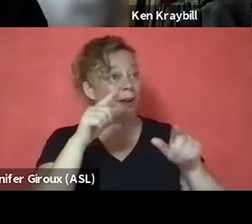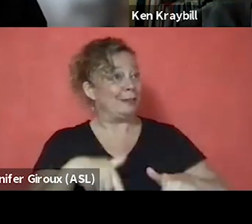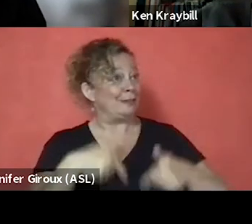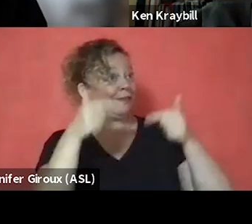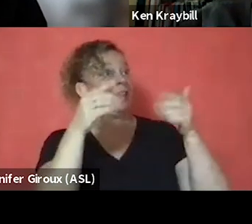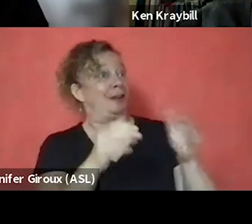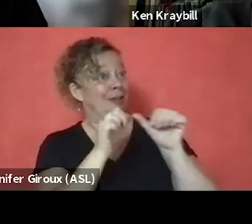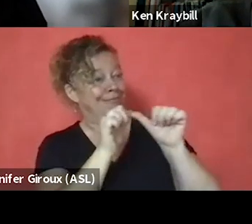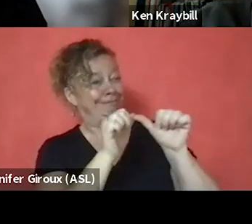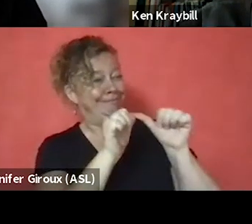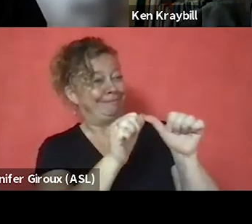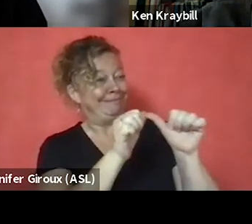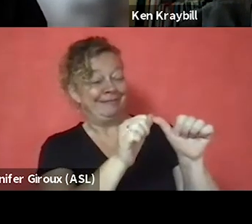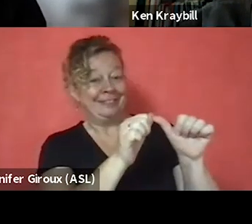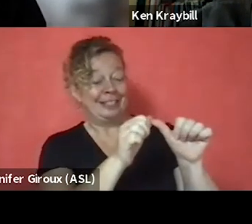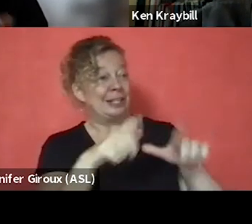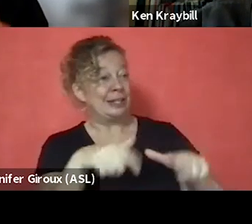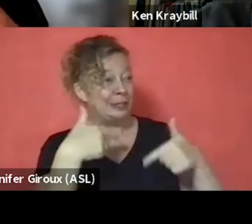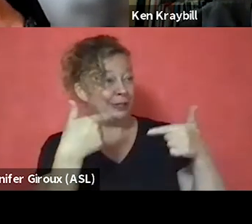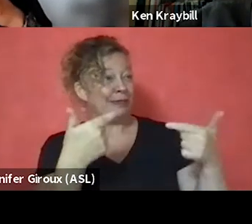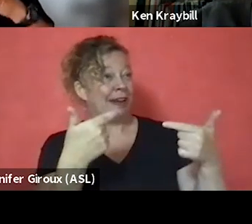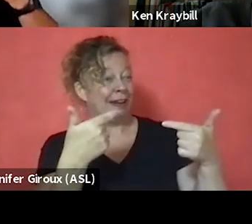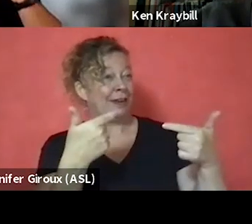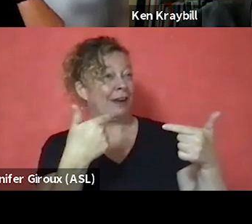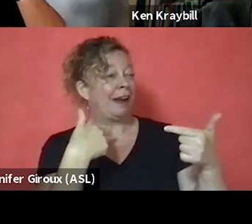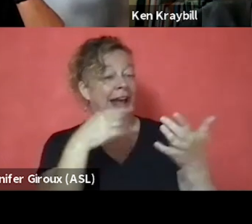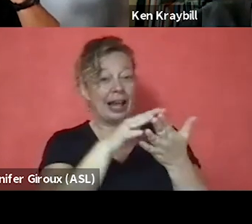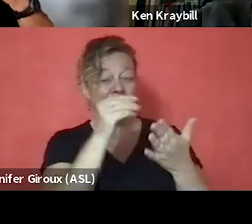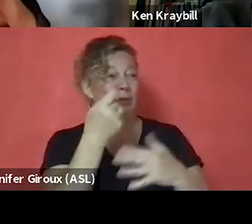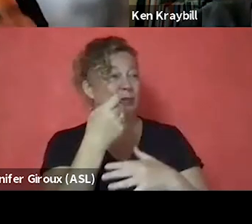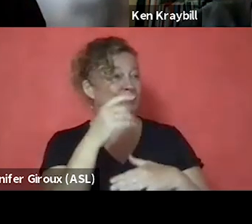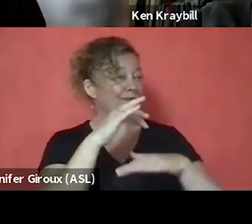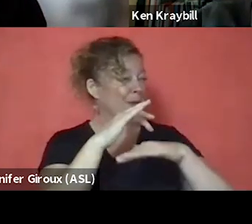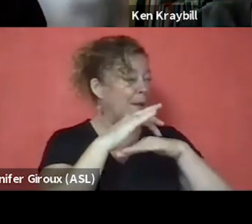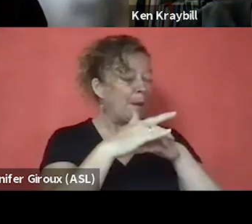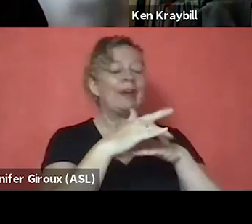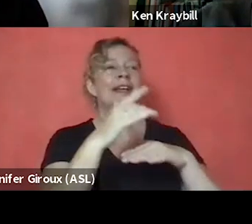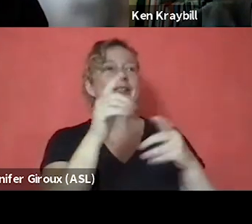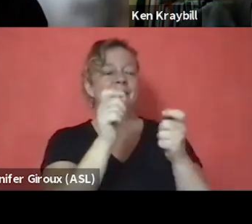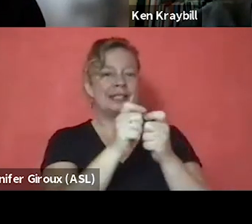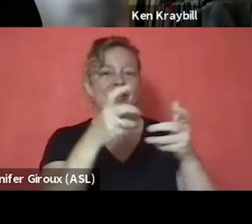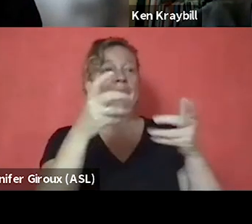And as a survivor, I learned very early on in recovery, that there was a certain amount of service that went into that.